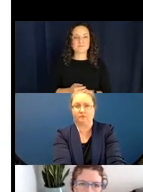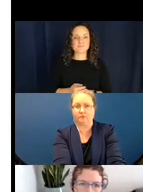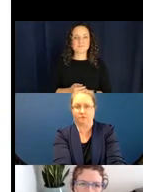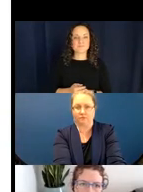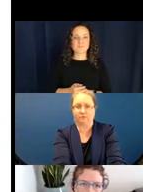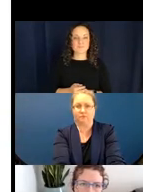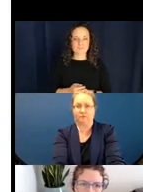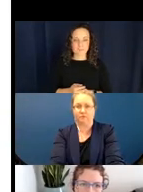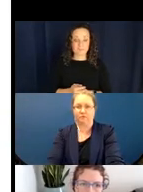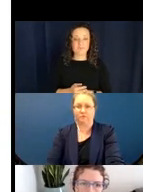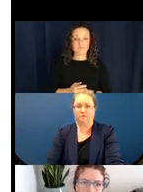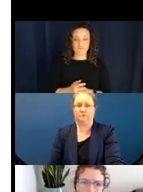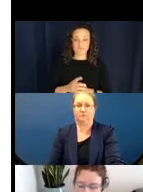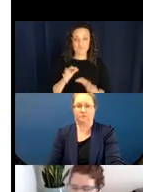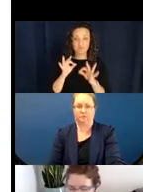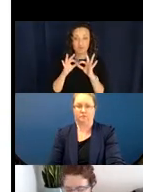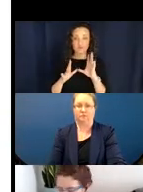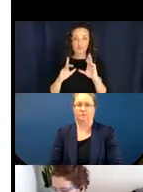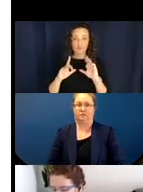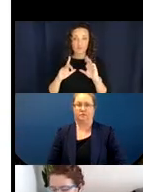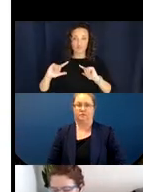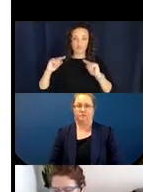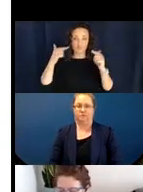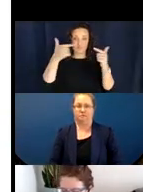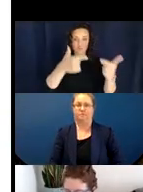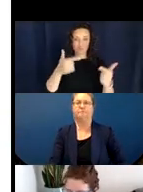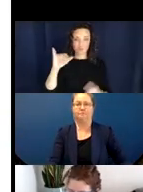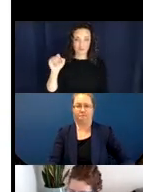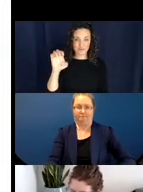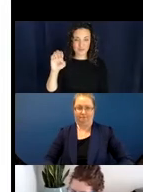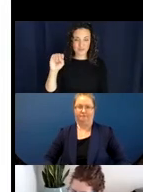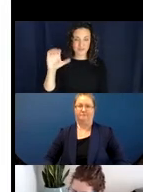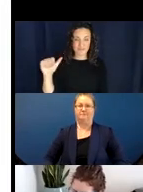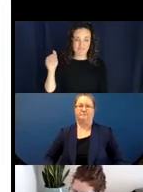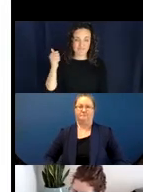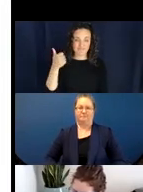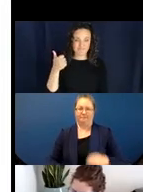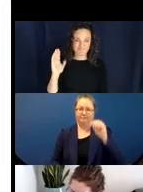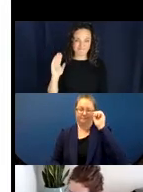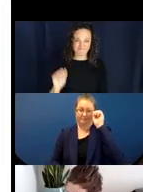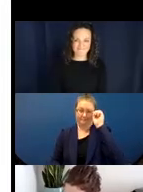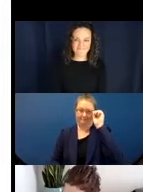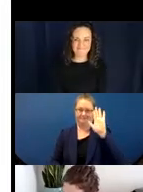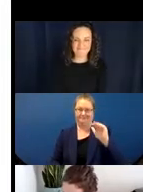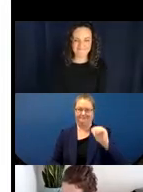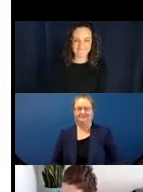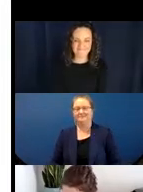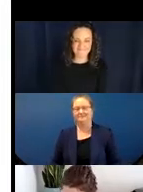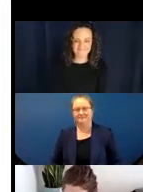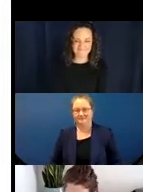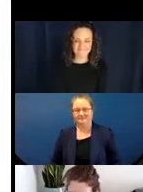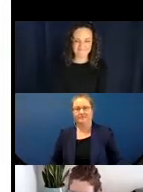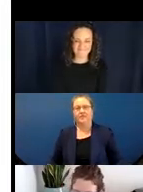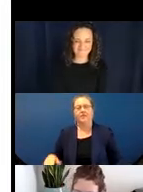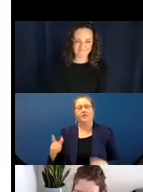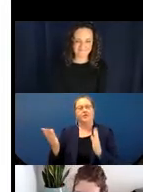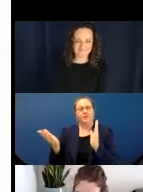So when it comes to specifically comparing ASL and Navajo, as we mentioned before, Supalla,